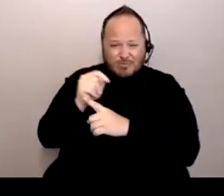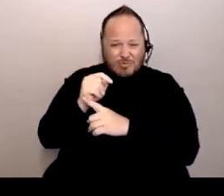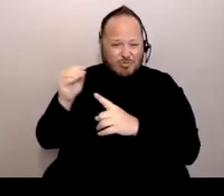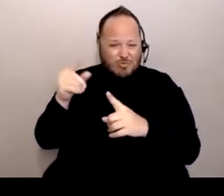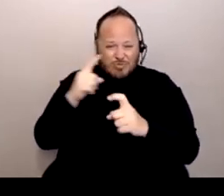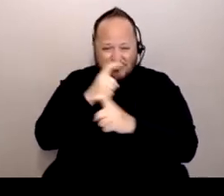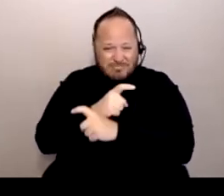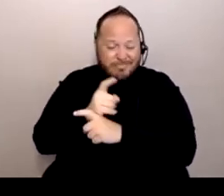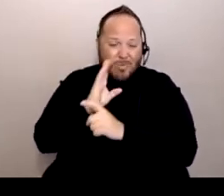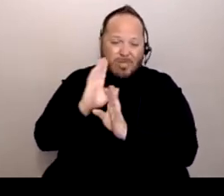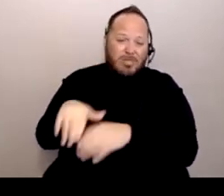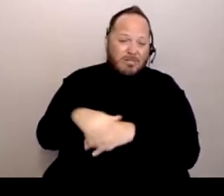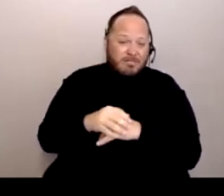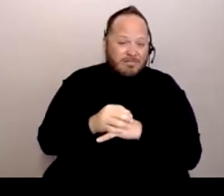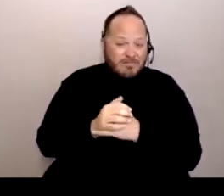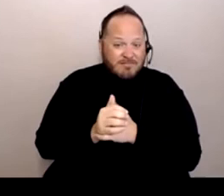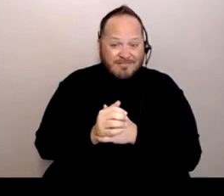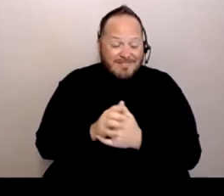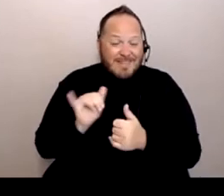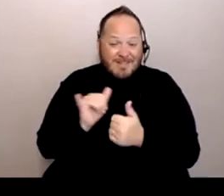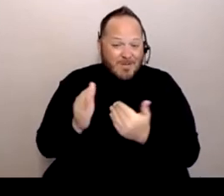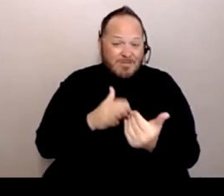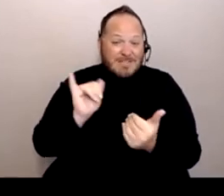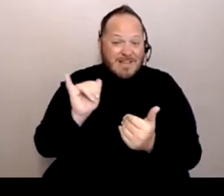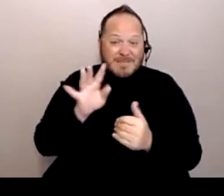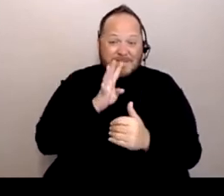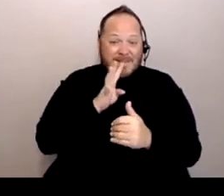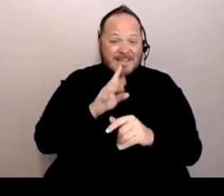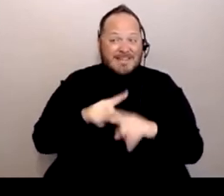It's like speaking another language. It's like, I think we really have make sure